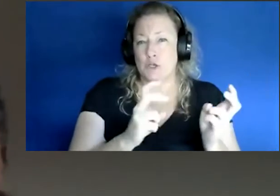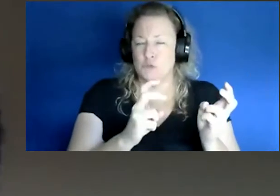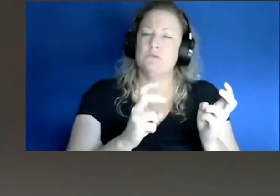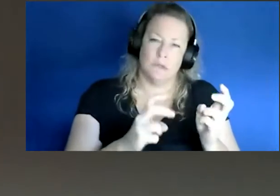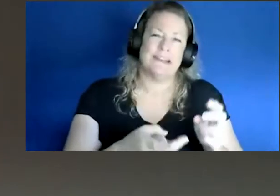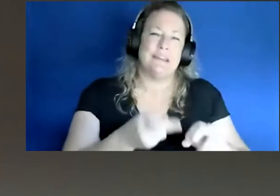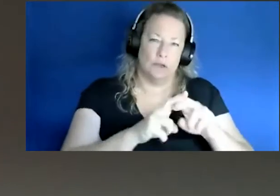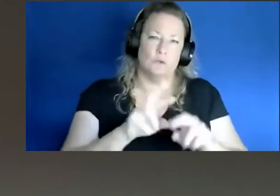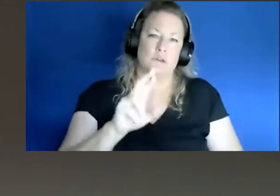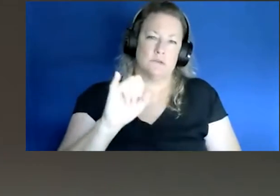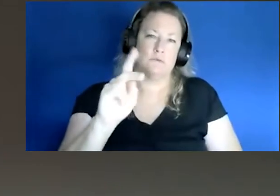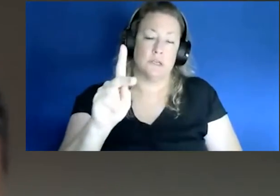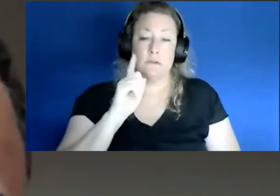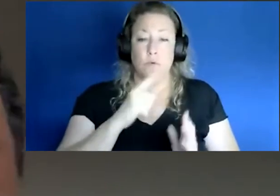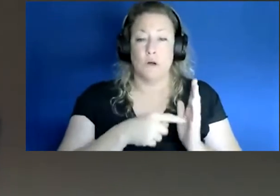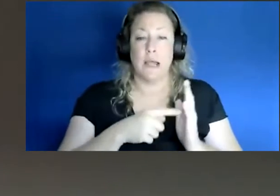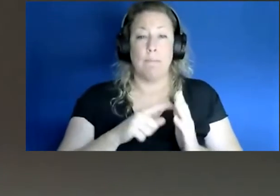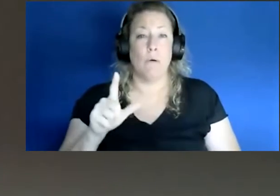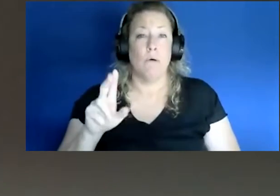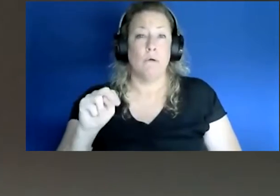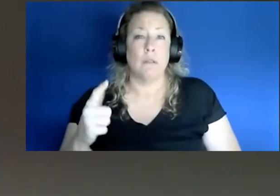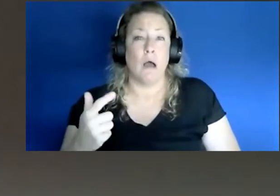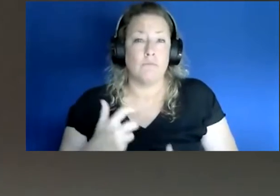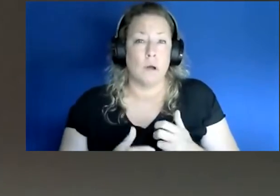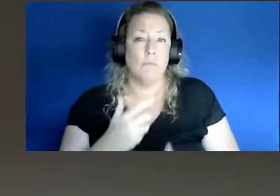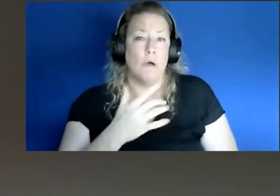risk. So for instance if you have lung disease, if you have heart disease, if you have a weak immune